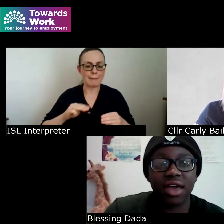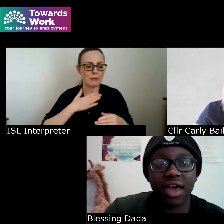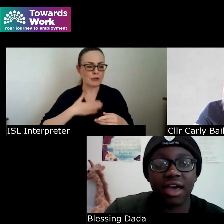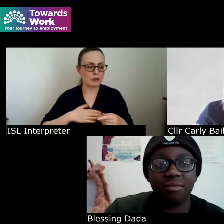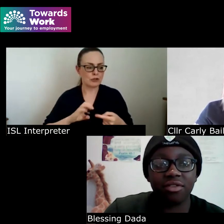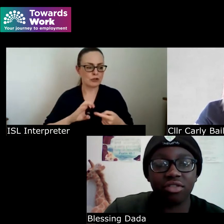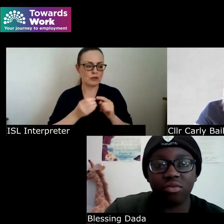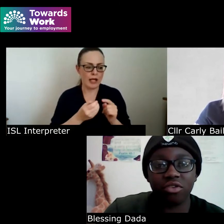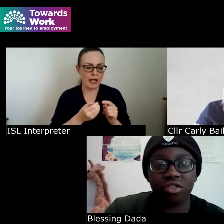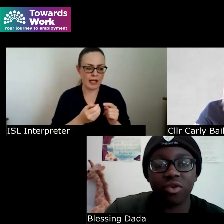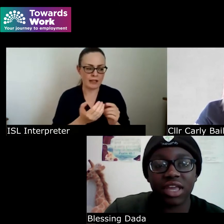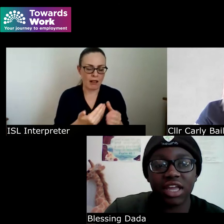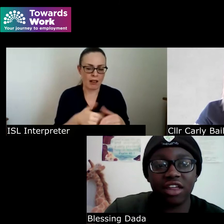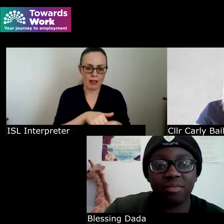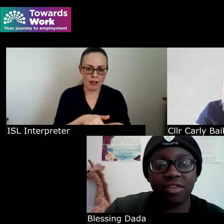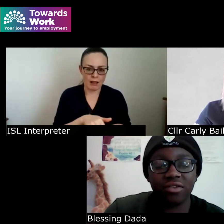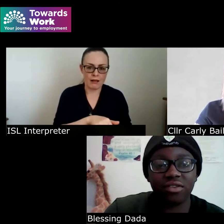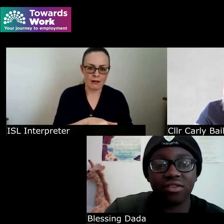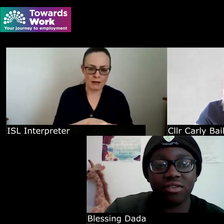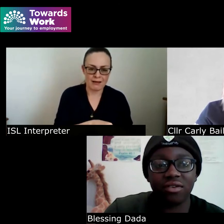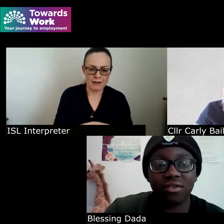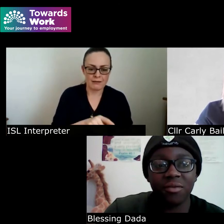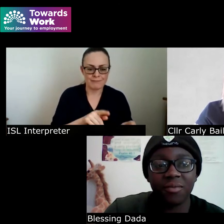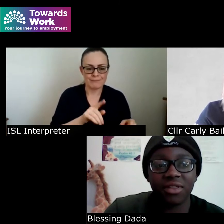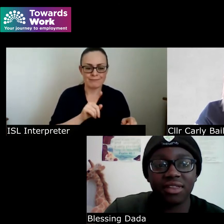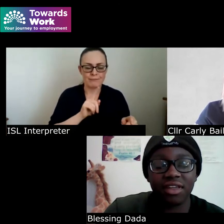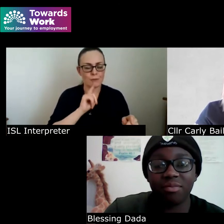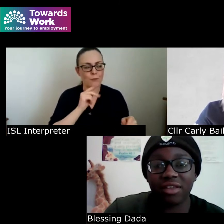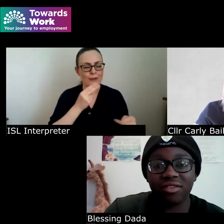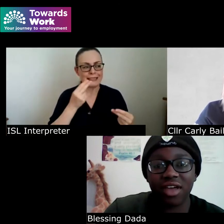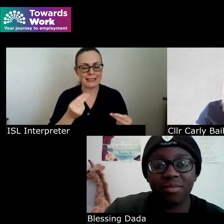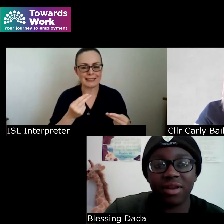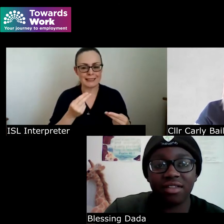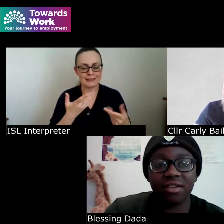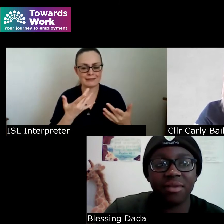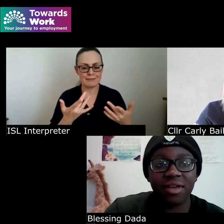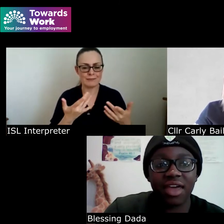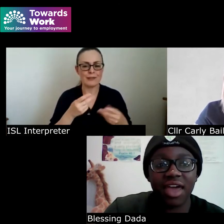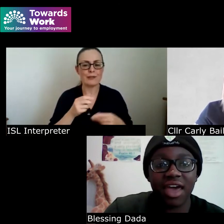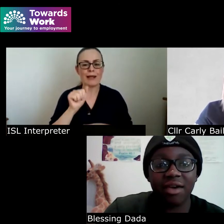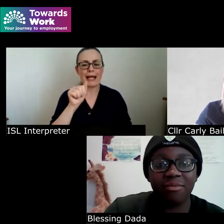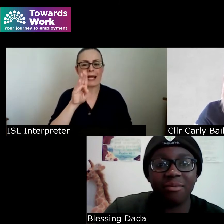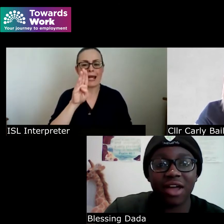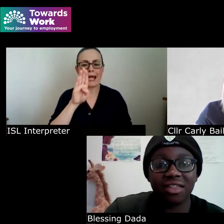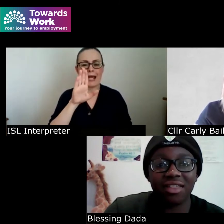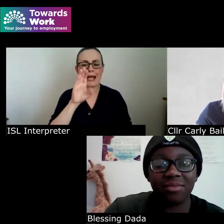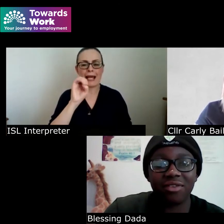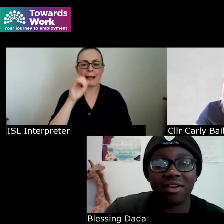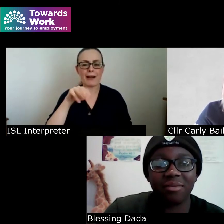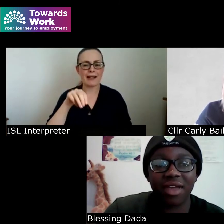and there's so much work that needs to be done to dismantle ableism and but at the same time